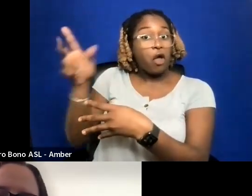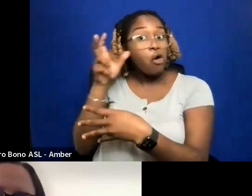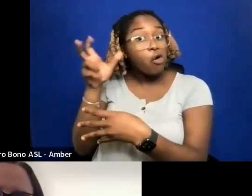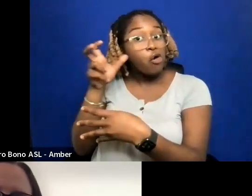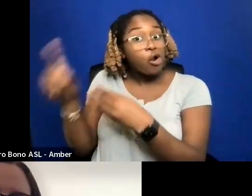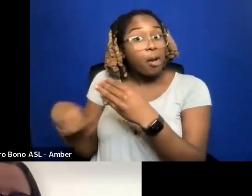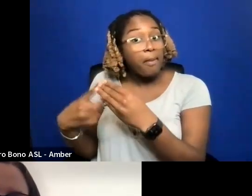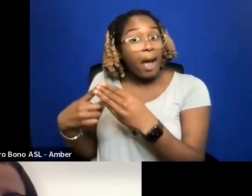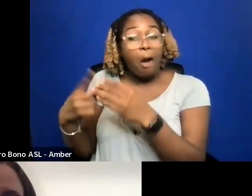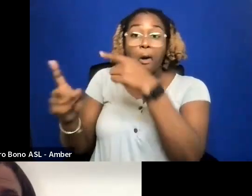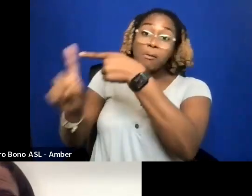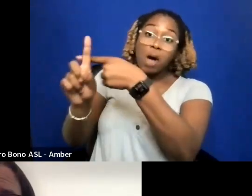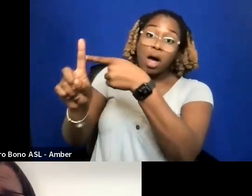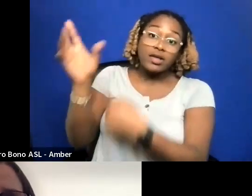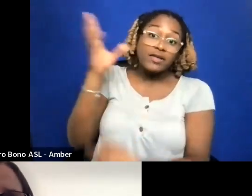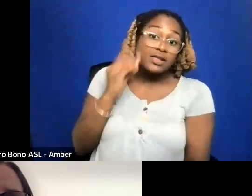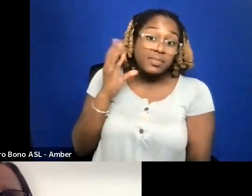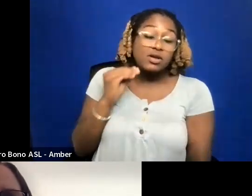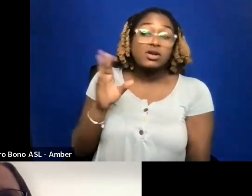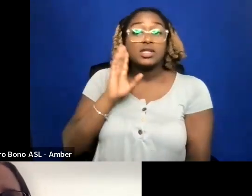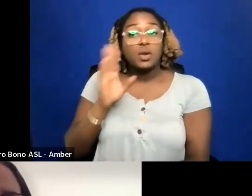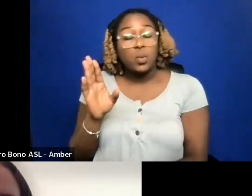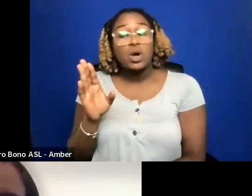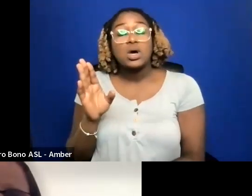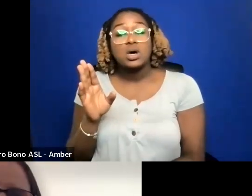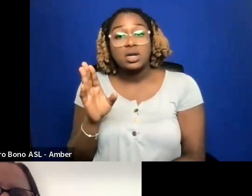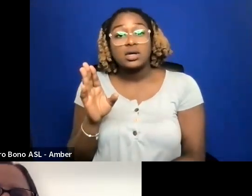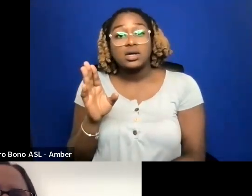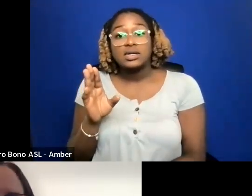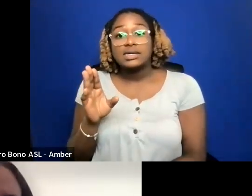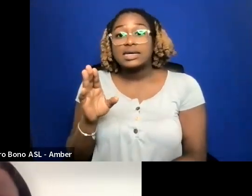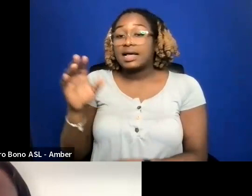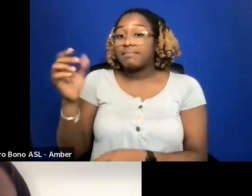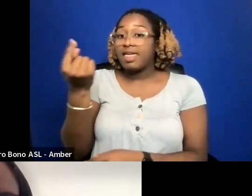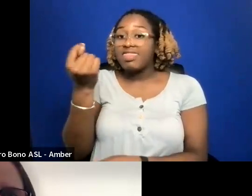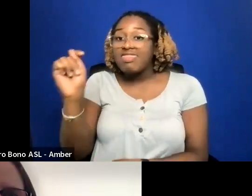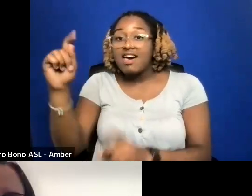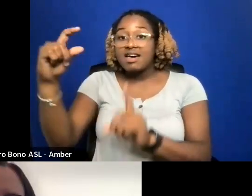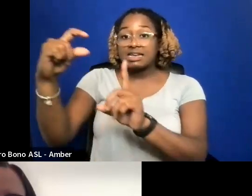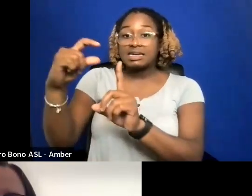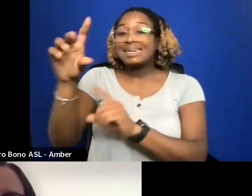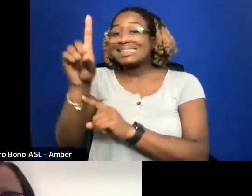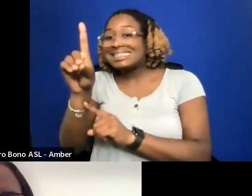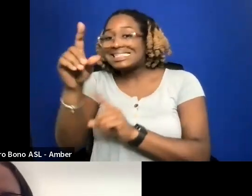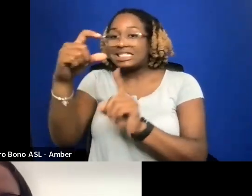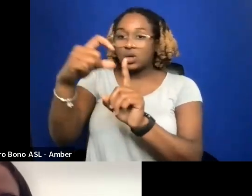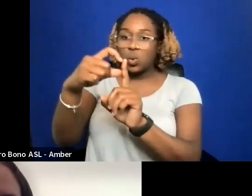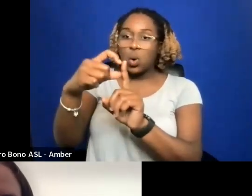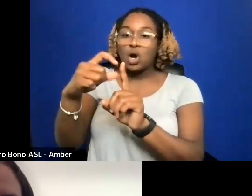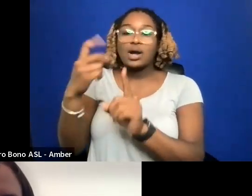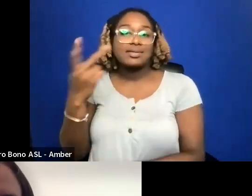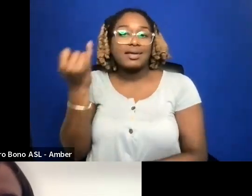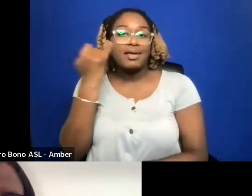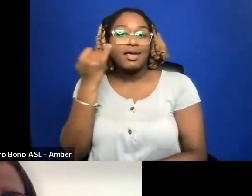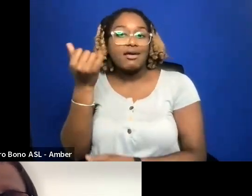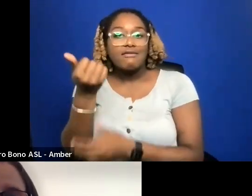ANYBODY HAS POSITIVE EXPERIENCE. I WOULD GO ON THE D WORD AND SEE IF ANYBODY THERE HAS EXPERIENCE.